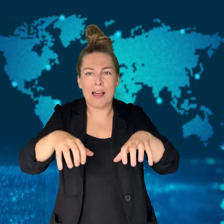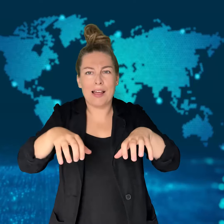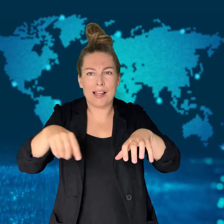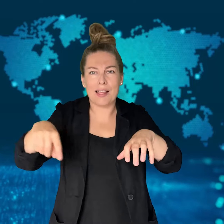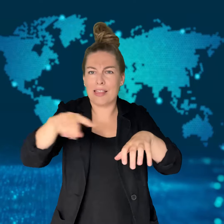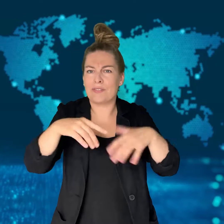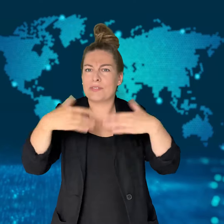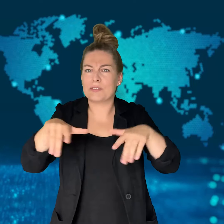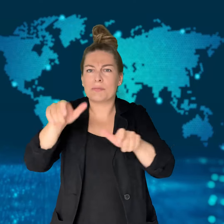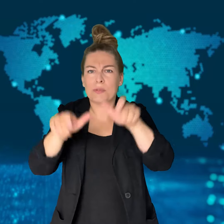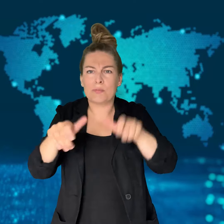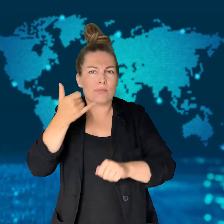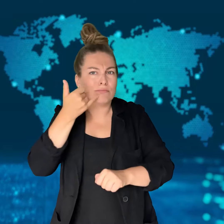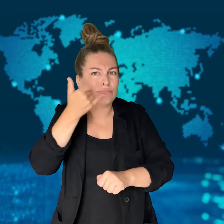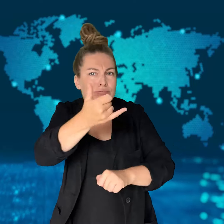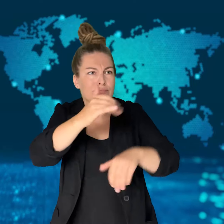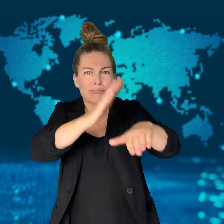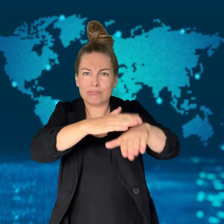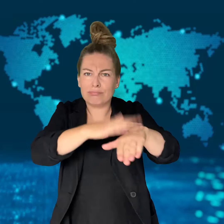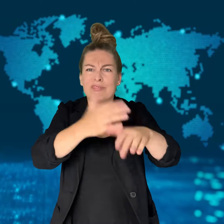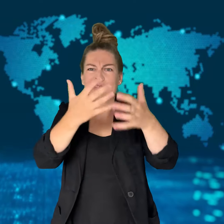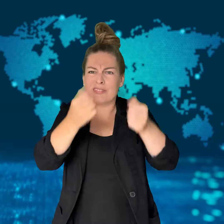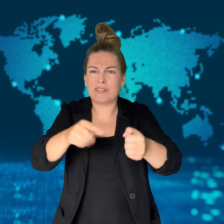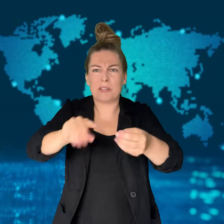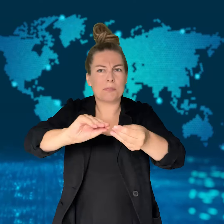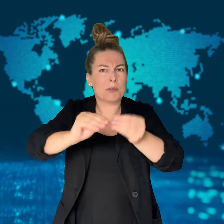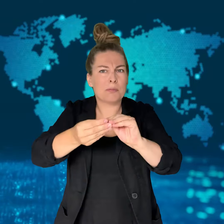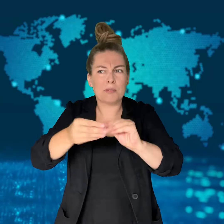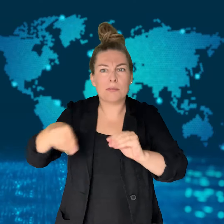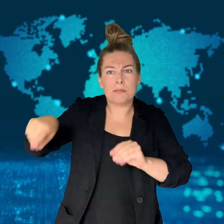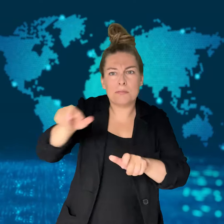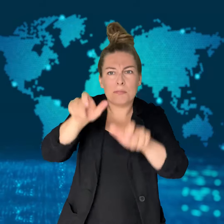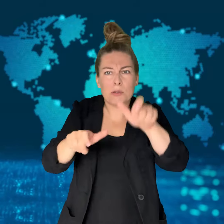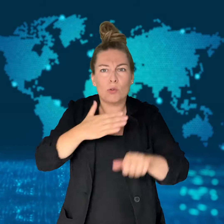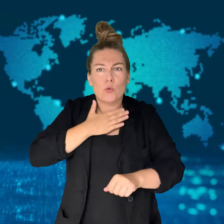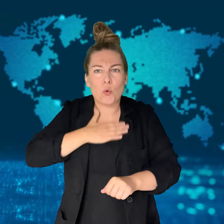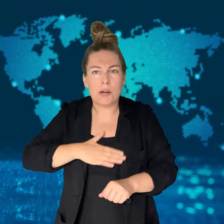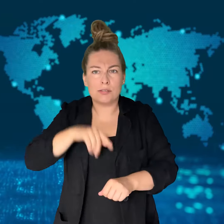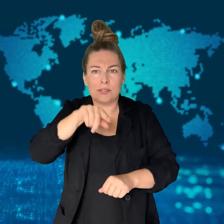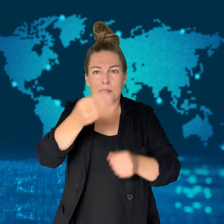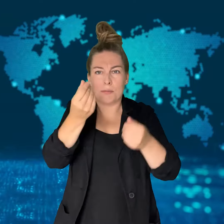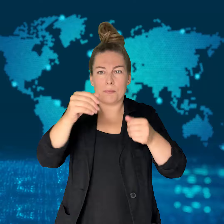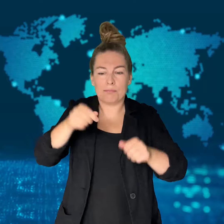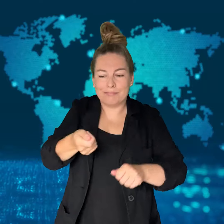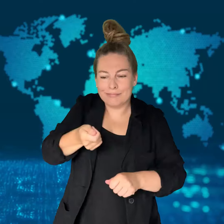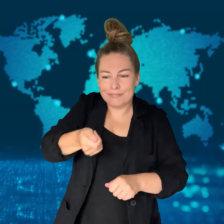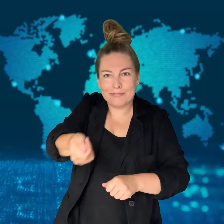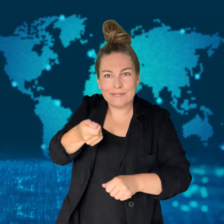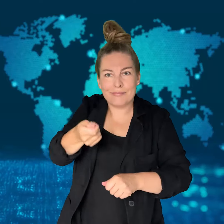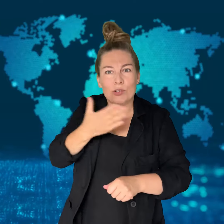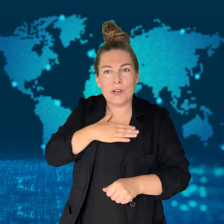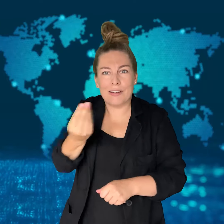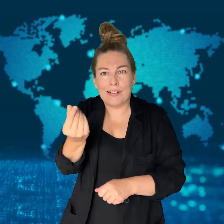Bank customers are still reporting problems because